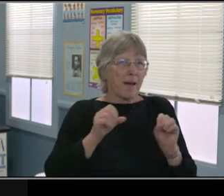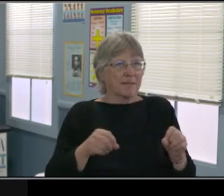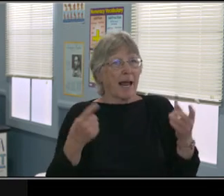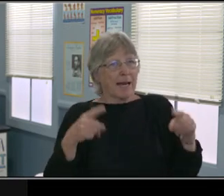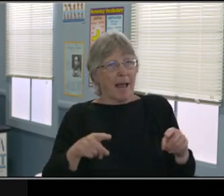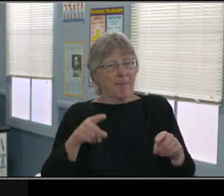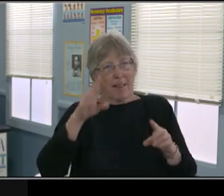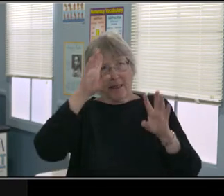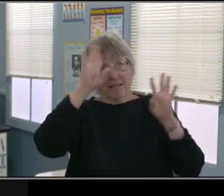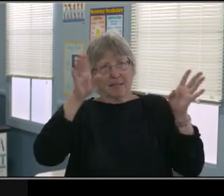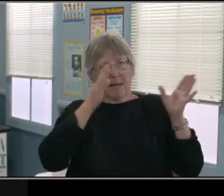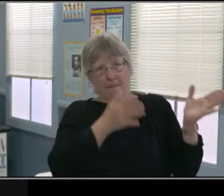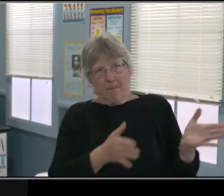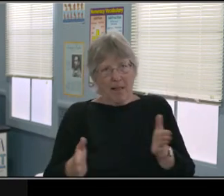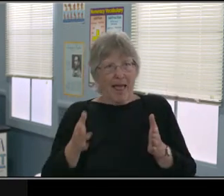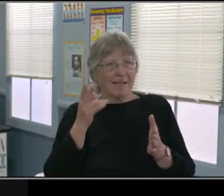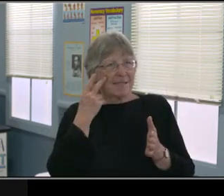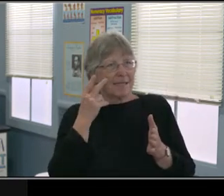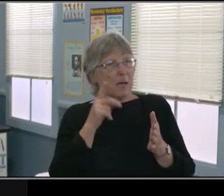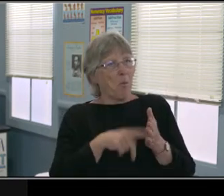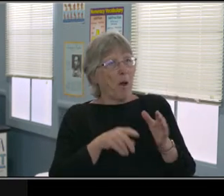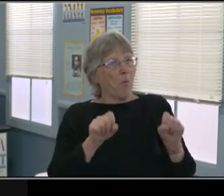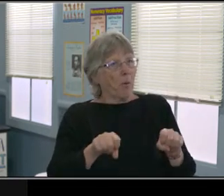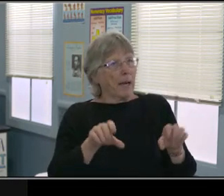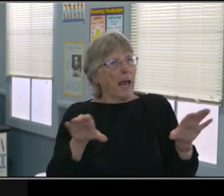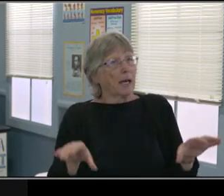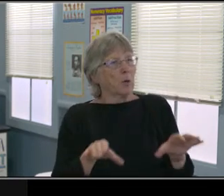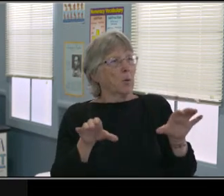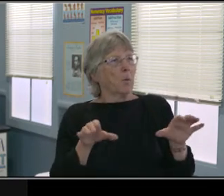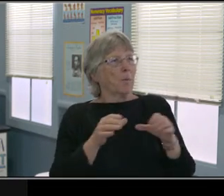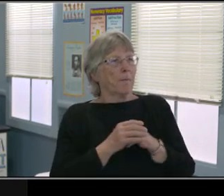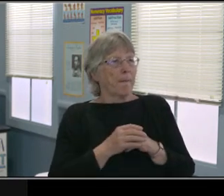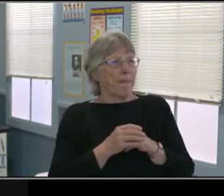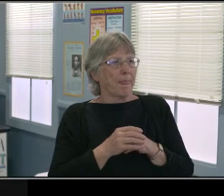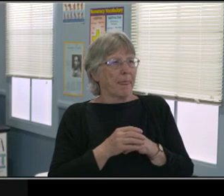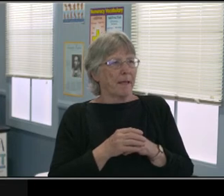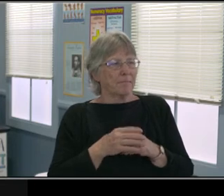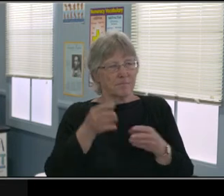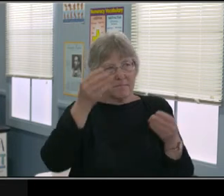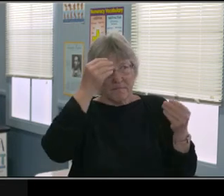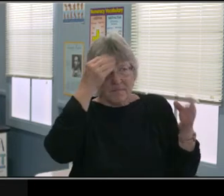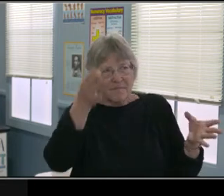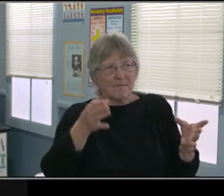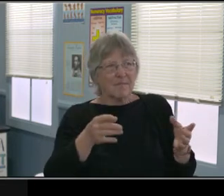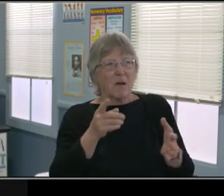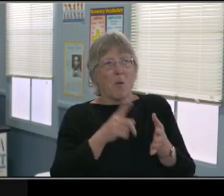but the social connection that a lot of kids are missing. Accepting outside evaluations.